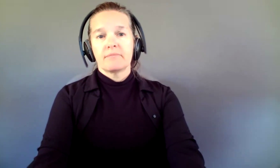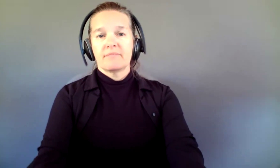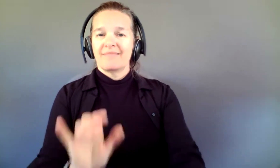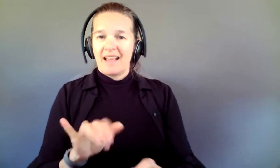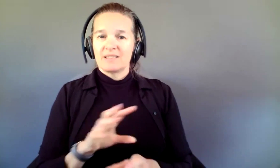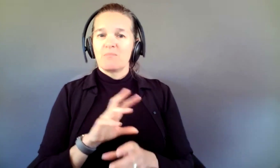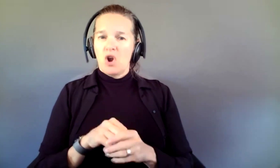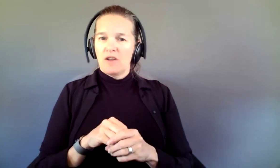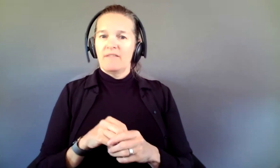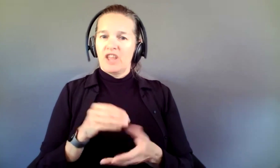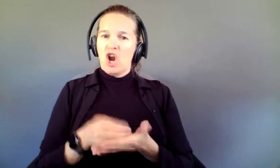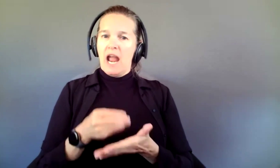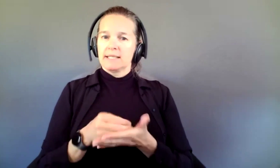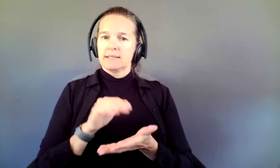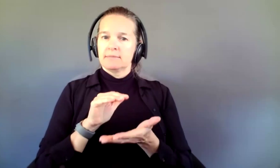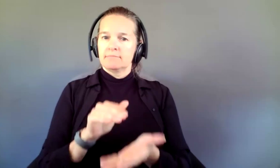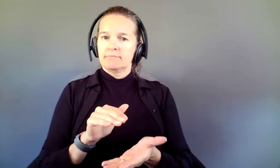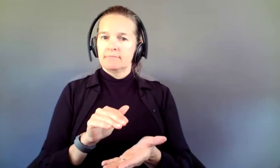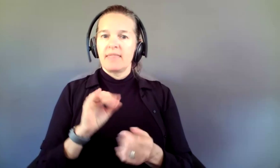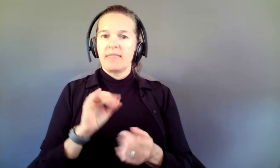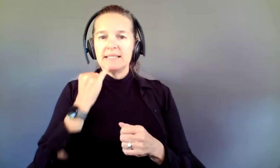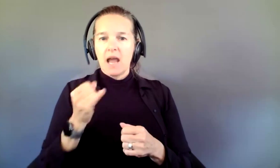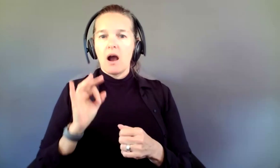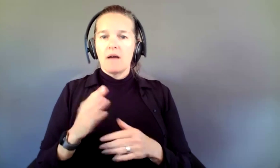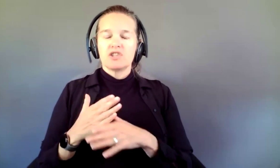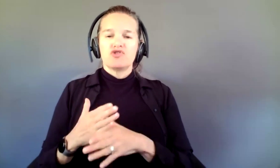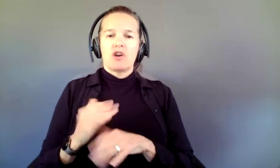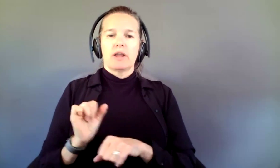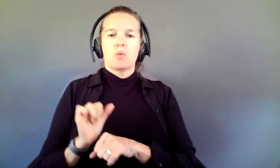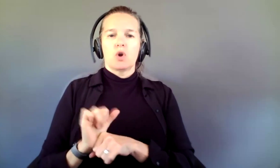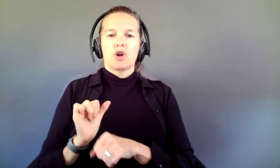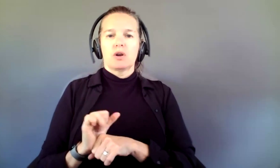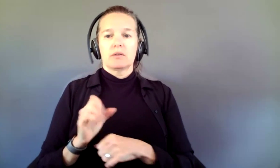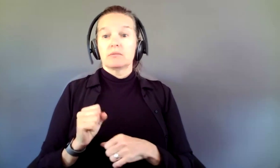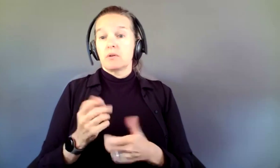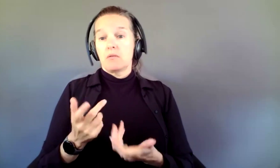is the idea of sharing the work. And, so, the fact that you have already made some efforts